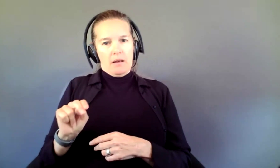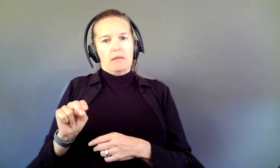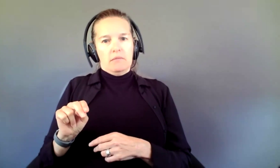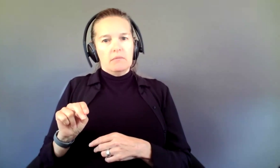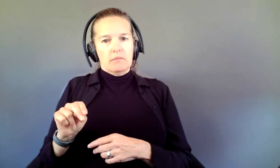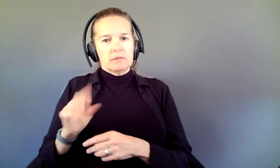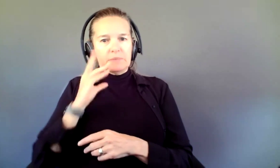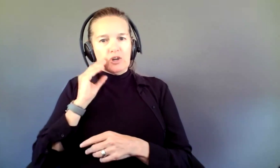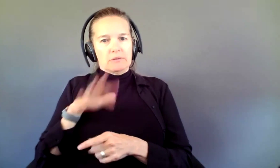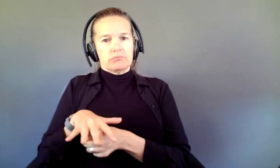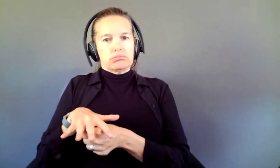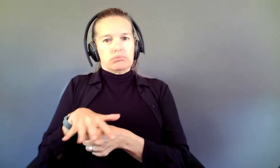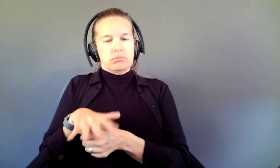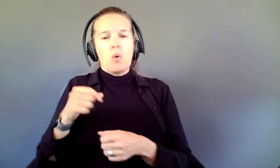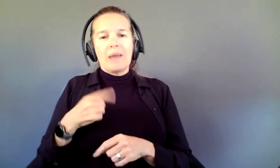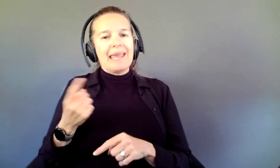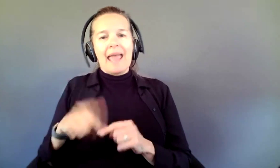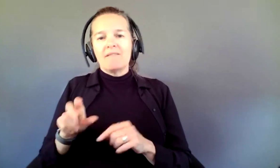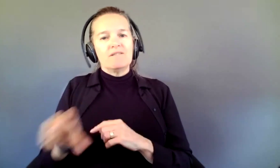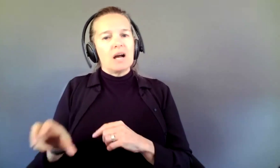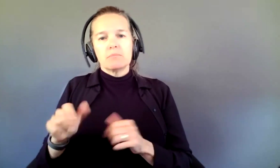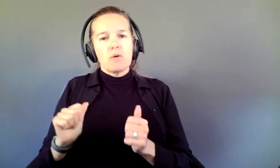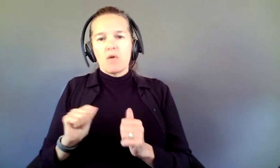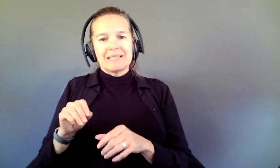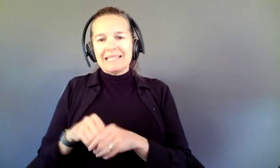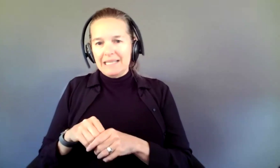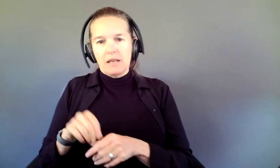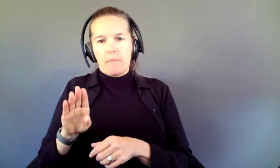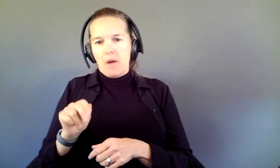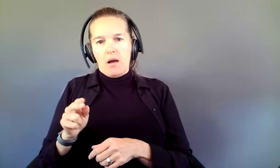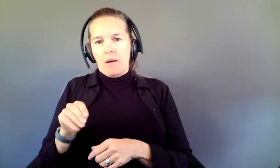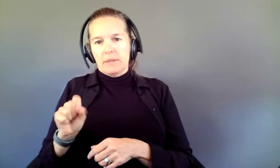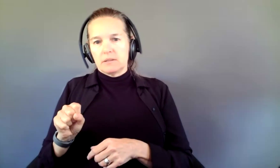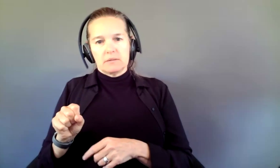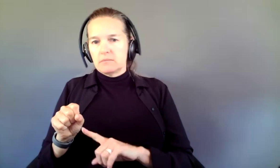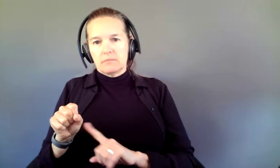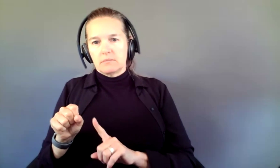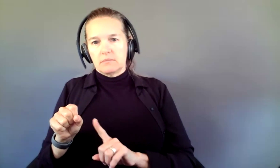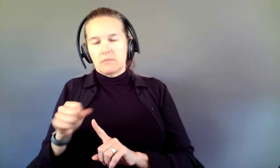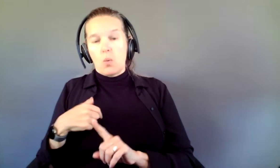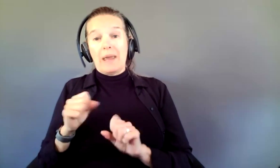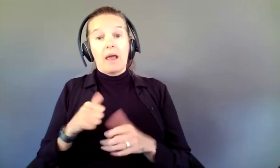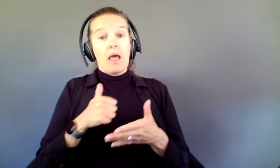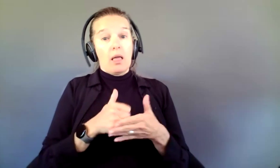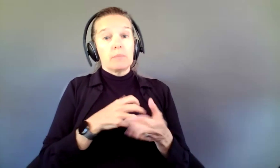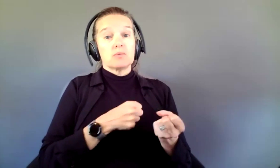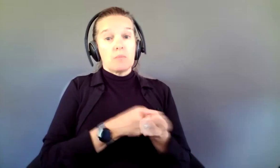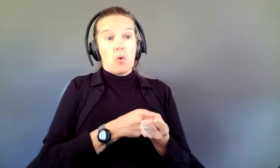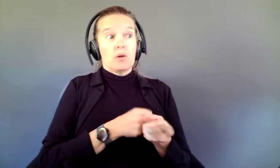cannot fund the performance in the Bahamas. We can help support and fund the portion in